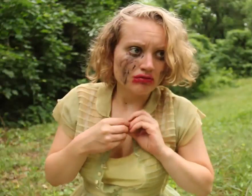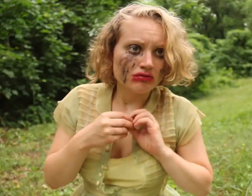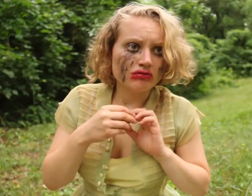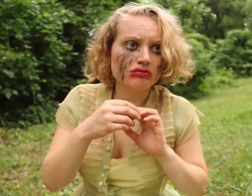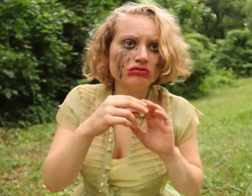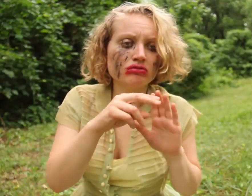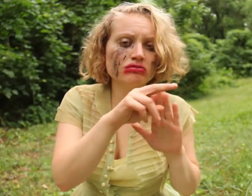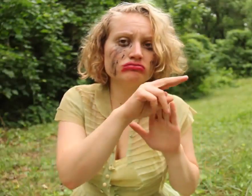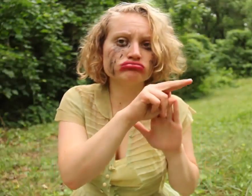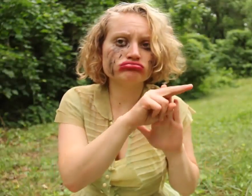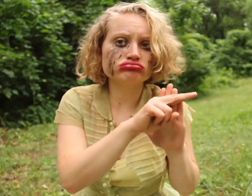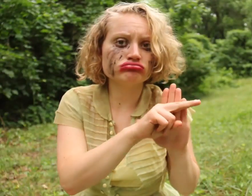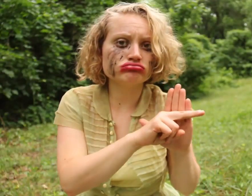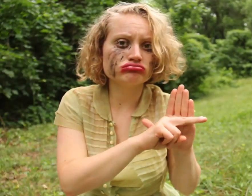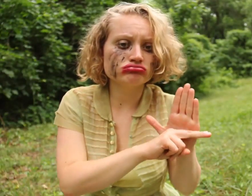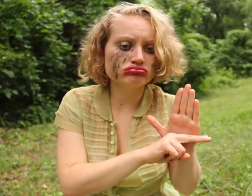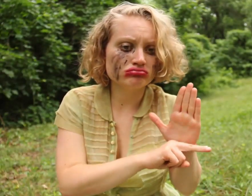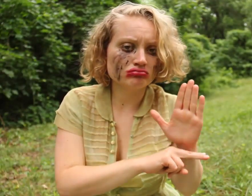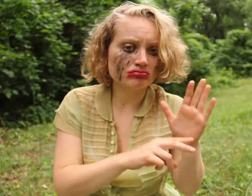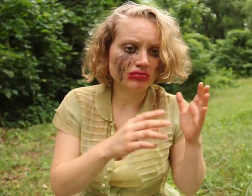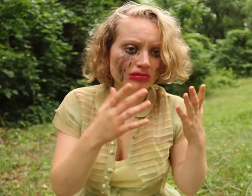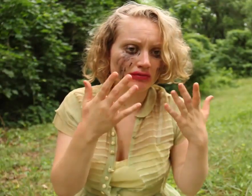Go to thy deathbed.